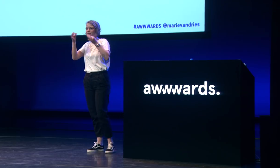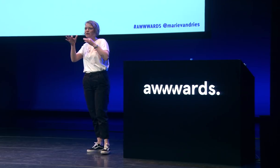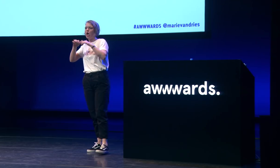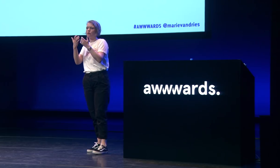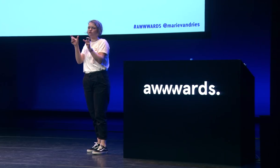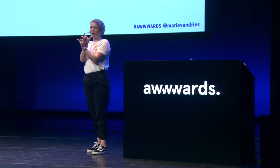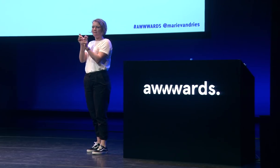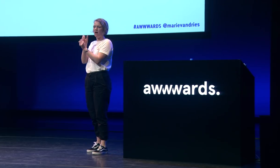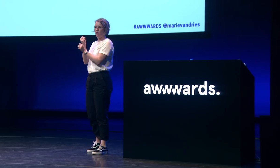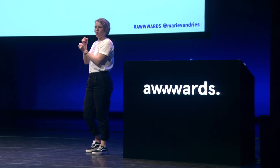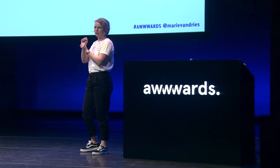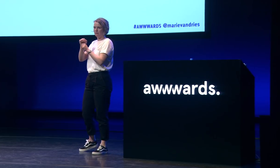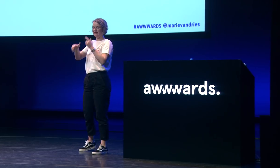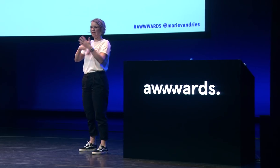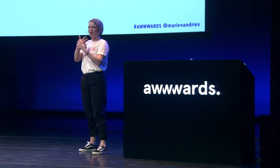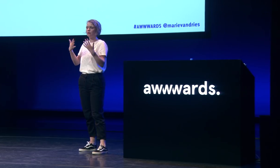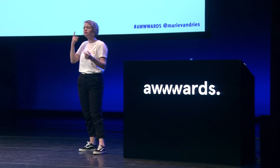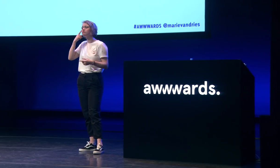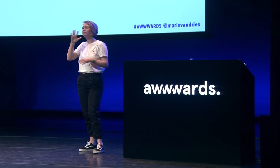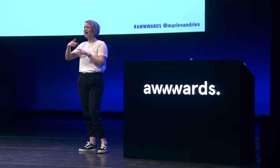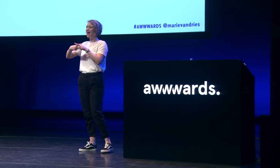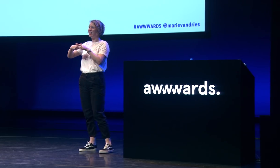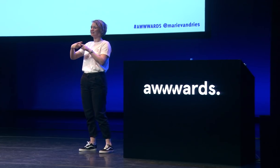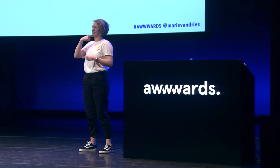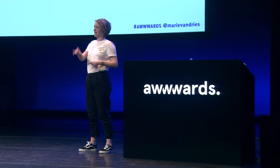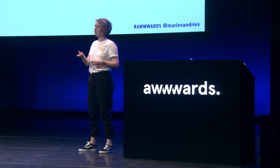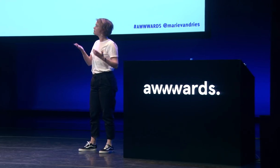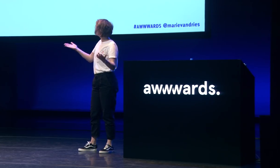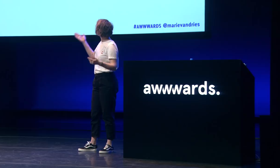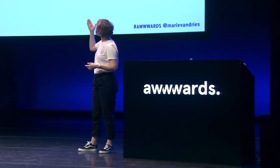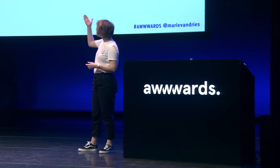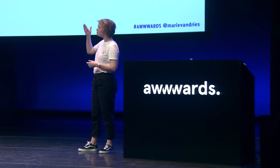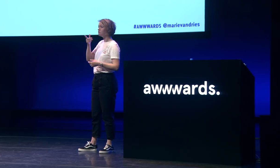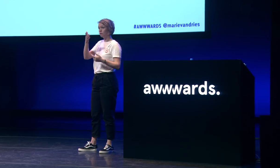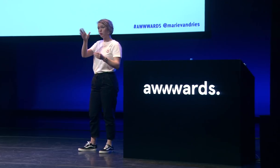want to try to explain to you how the grammar for sign languages works in